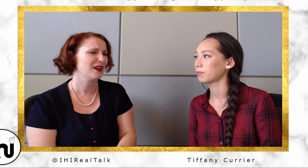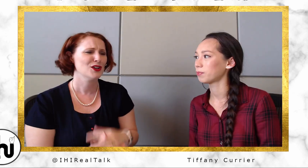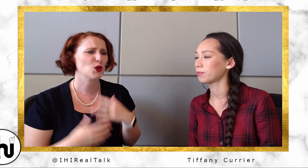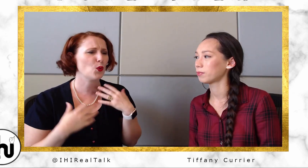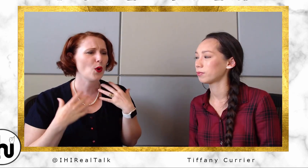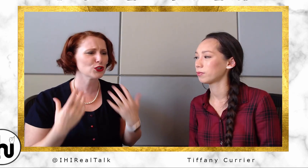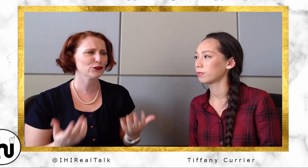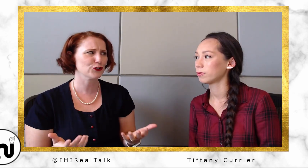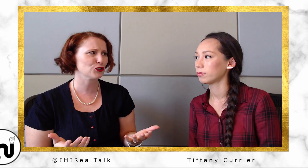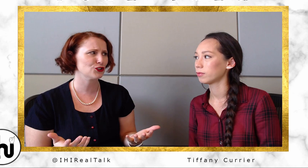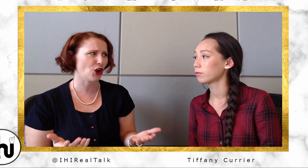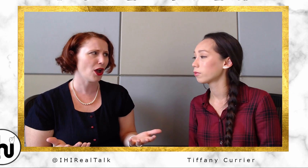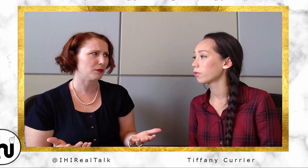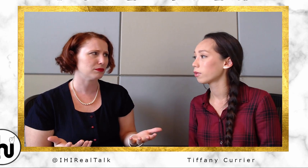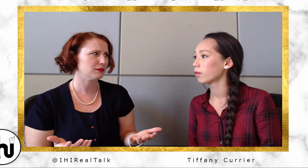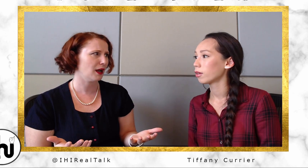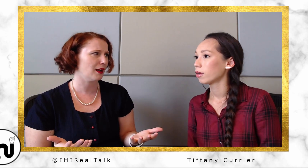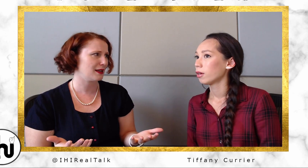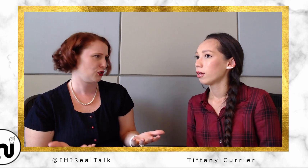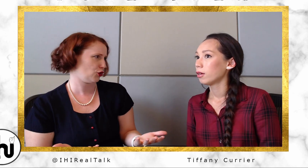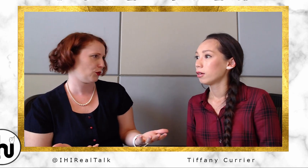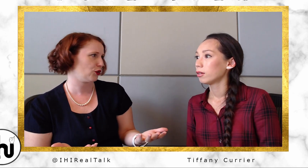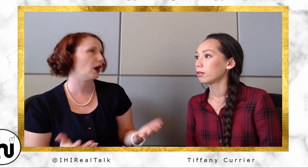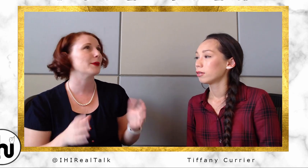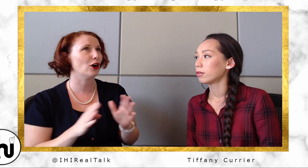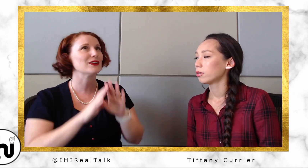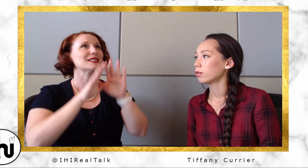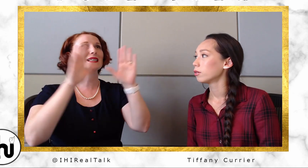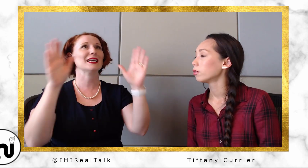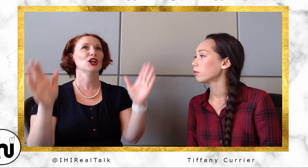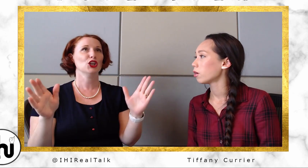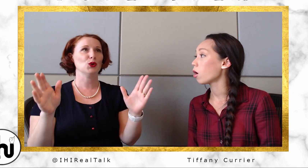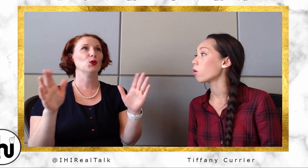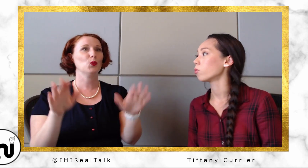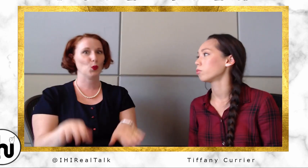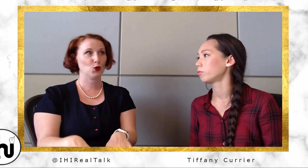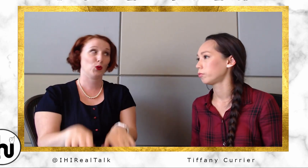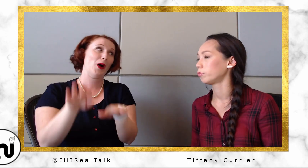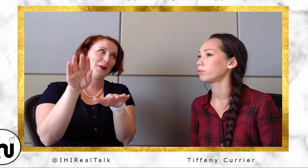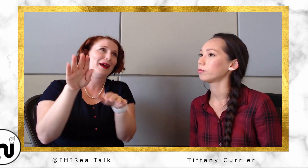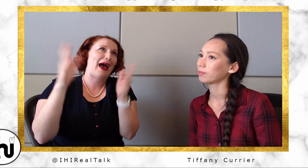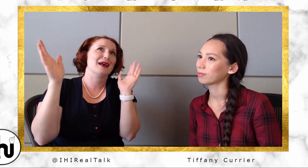So what was your first job as an interpreter? I mean, obviously, you grew up